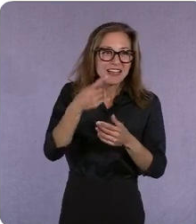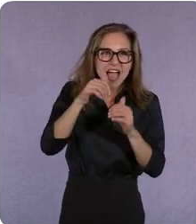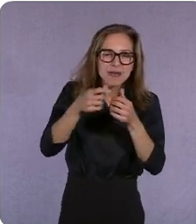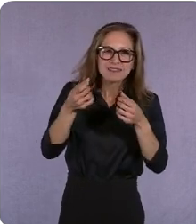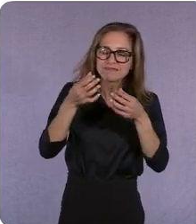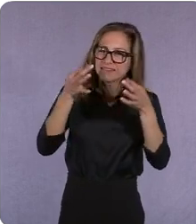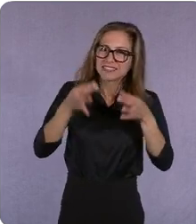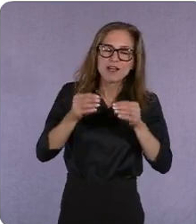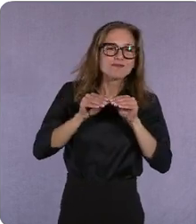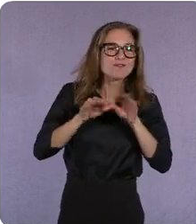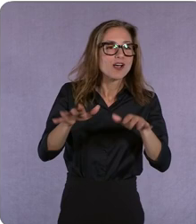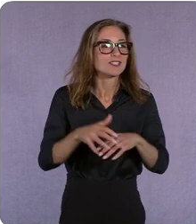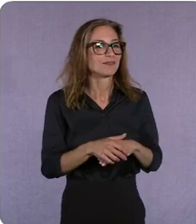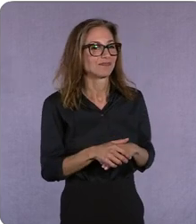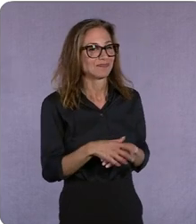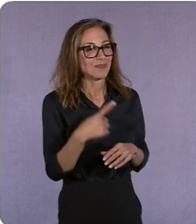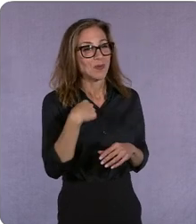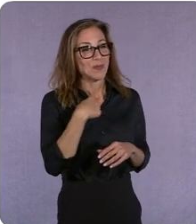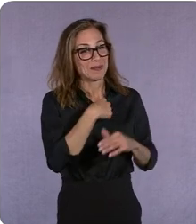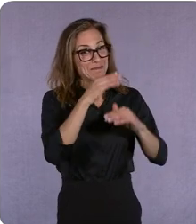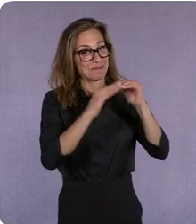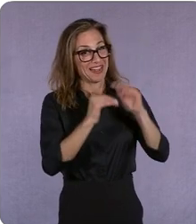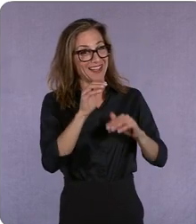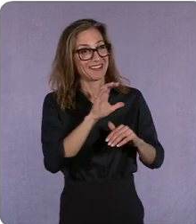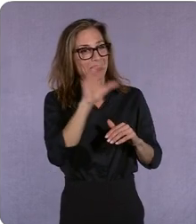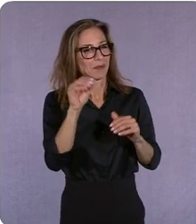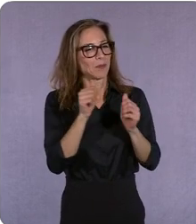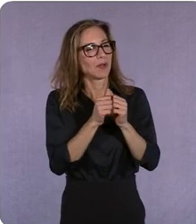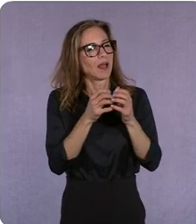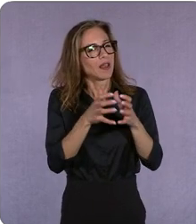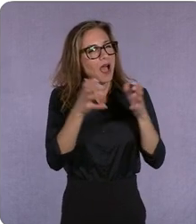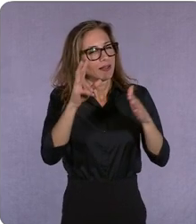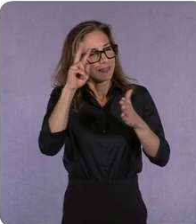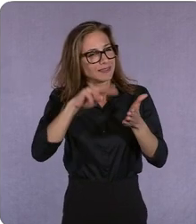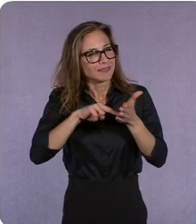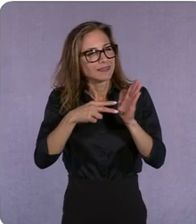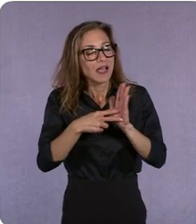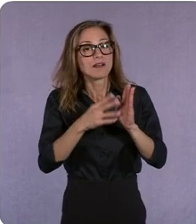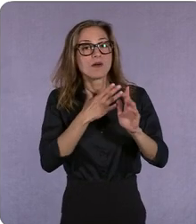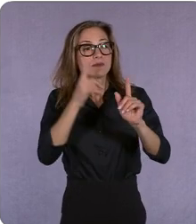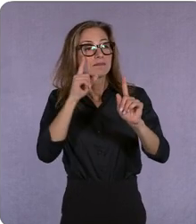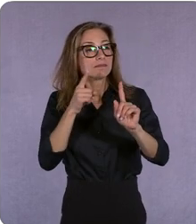of intention we have a convening mission about putting women at the center of the story,